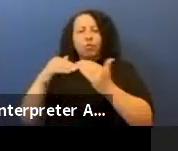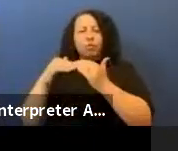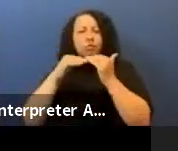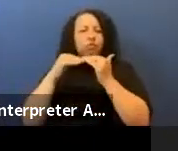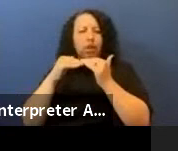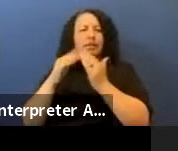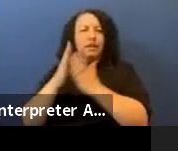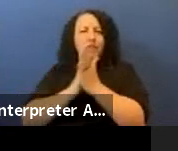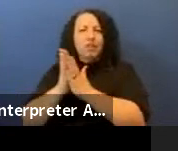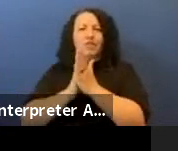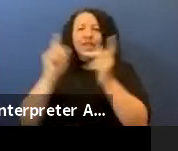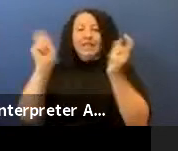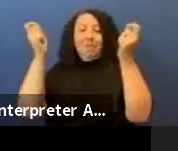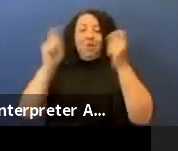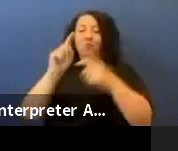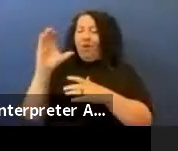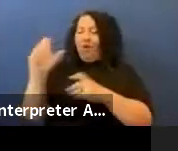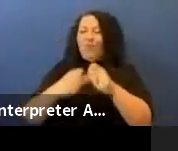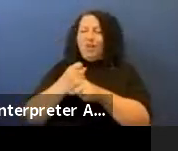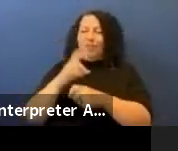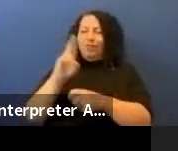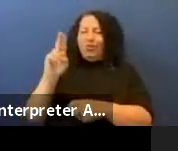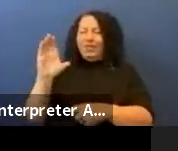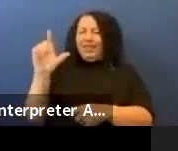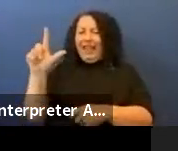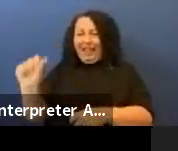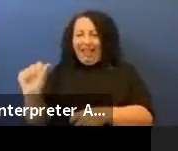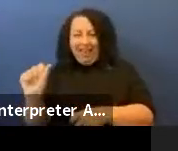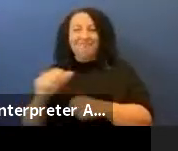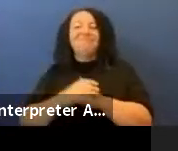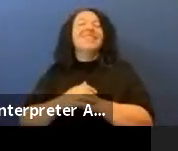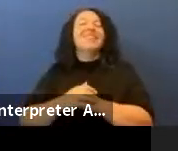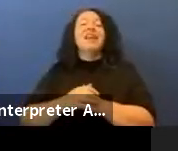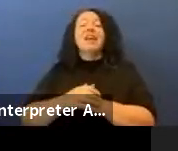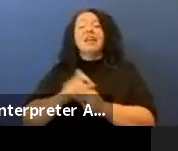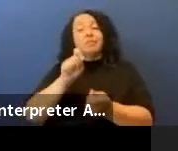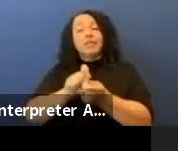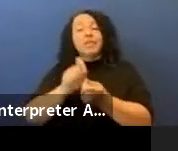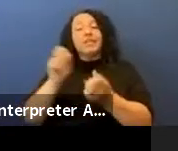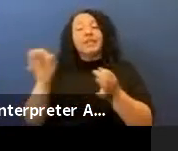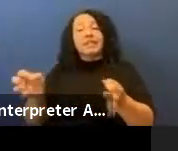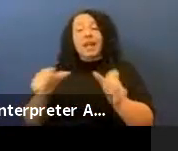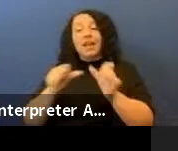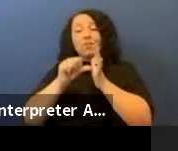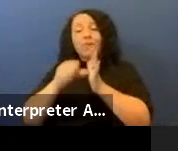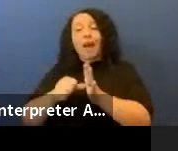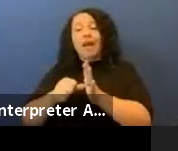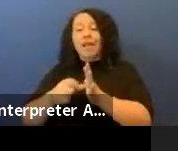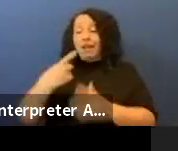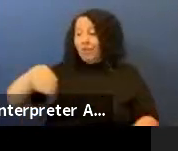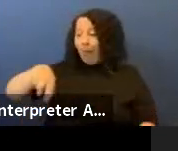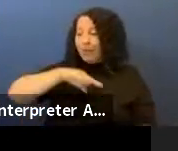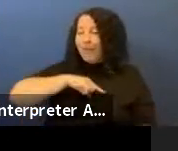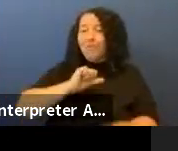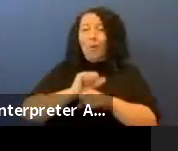100 years of UCLA and in particular they decided to highlight those of us who have been working in social justice